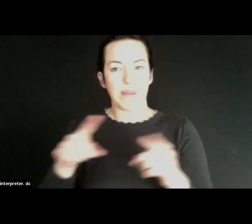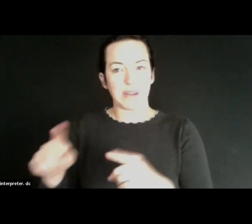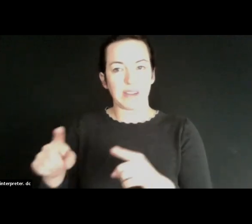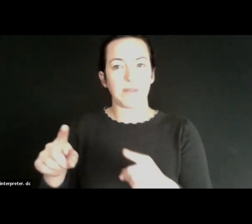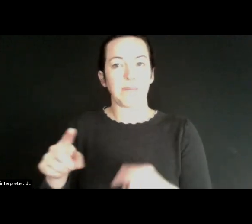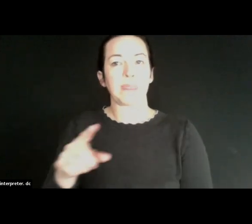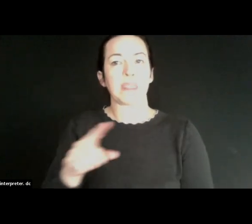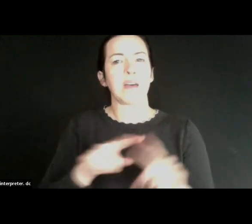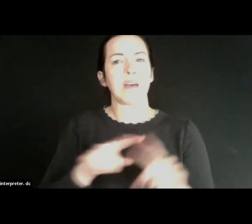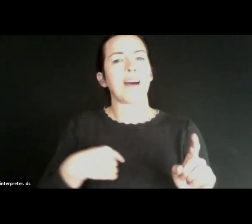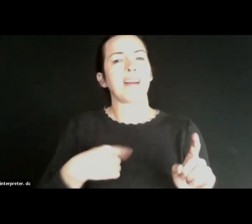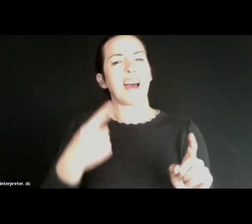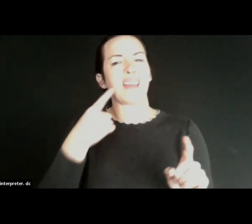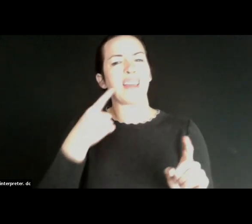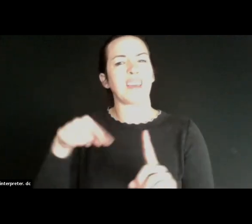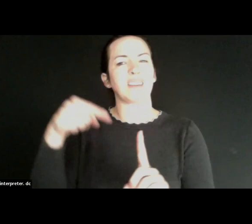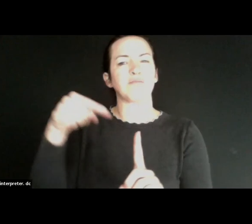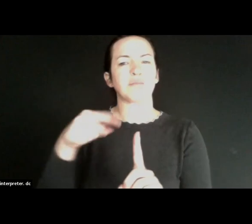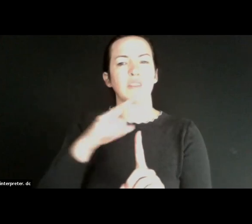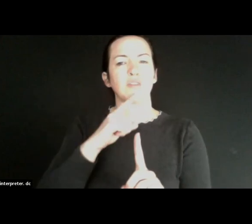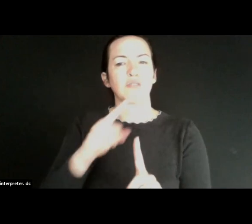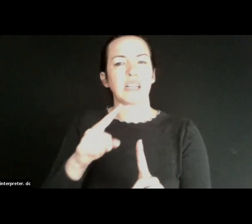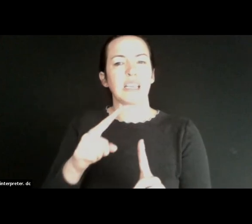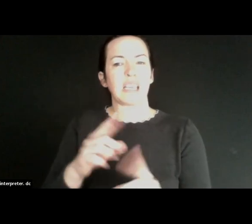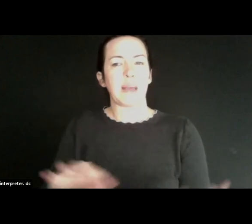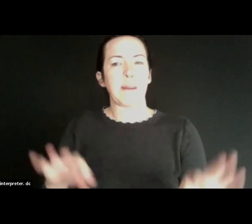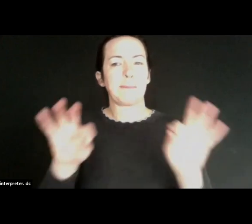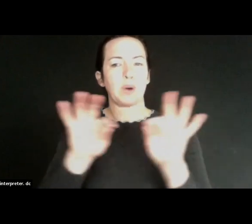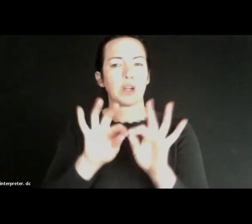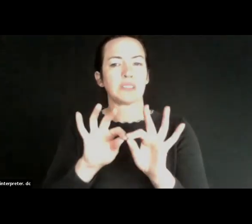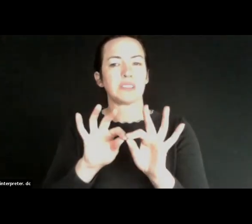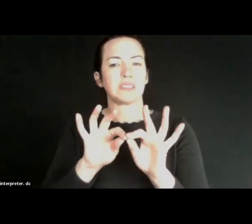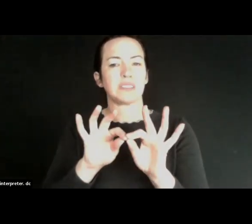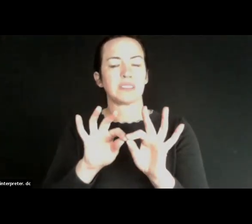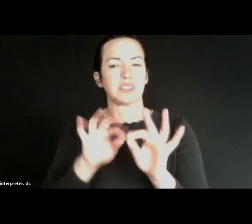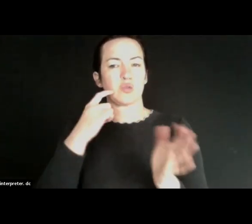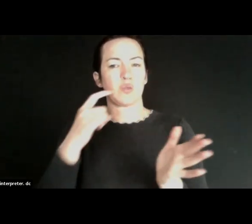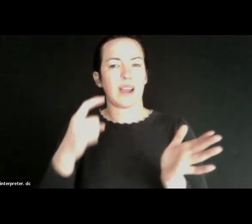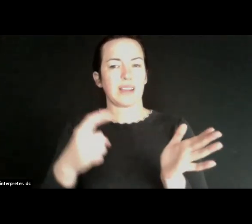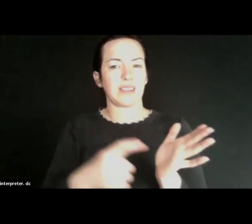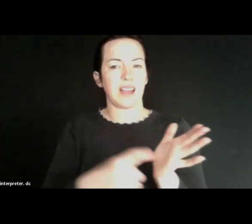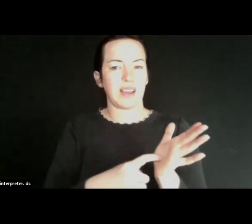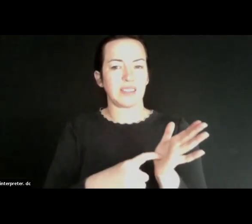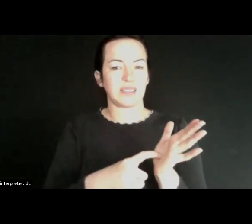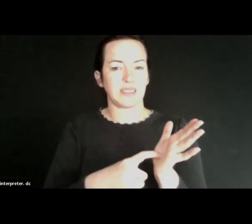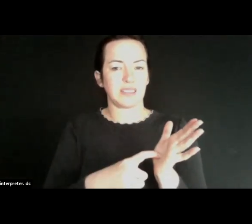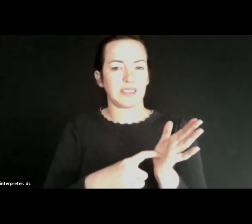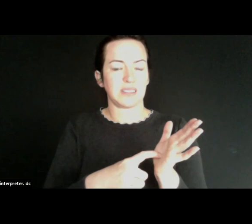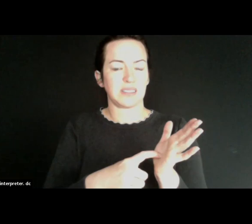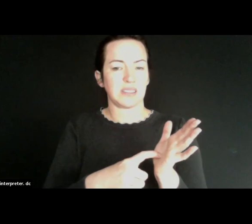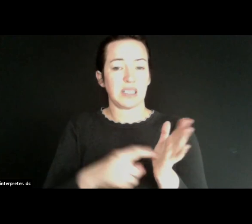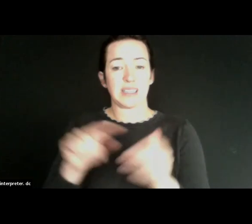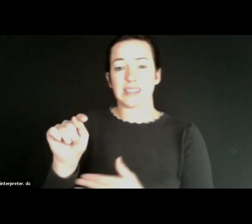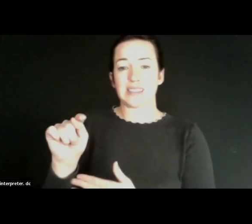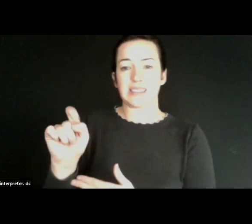But I think, in short, I think it's really important to recognize the telehealth is